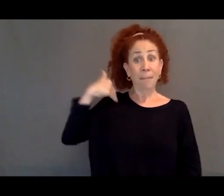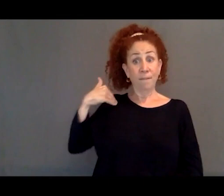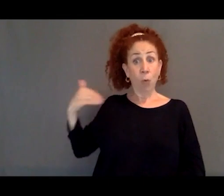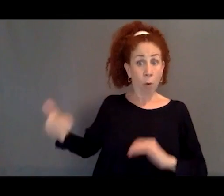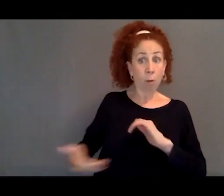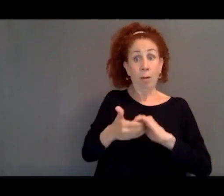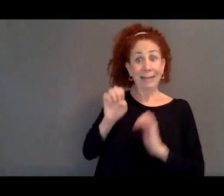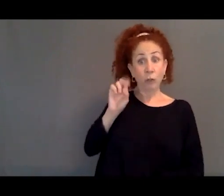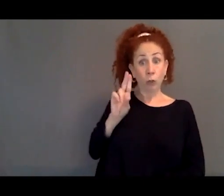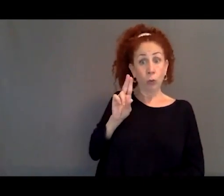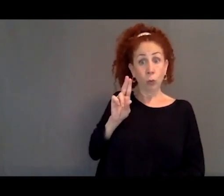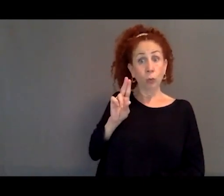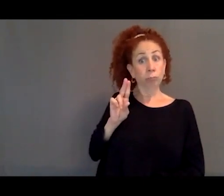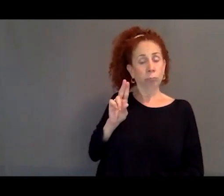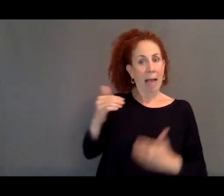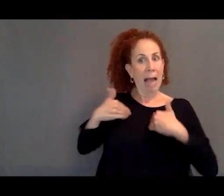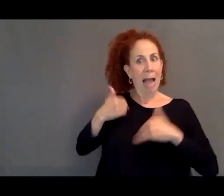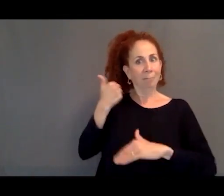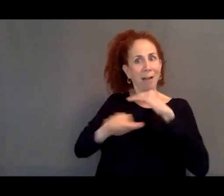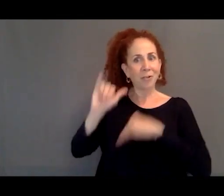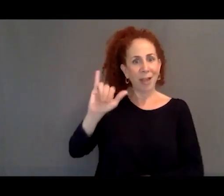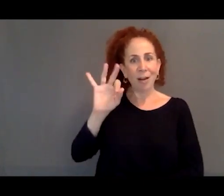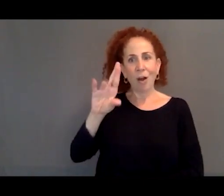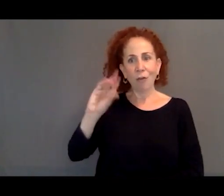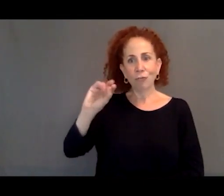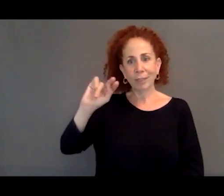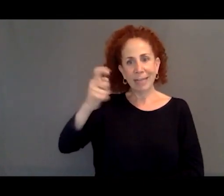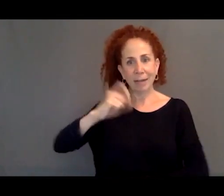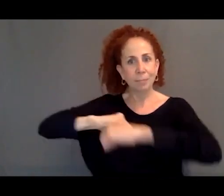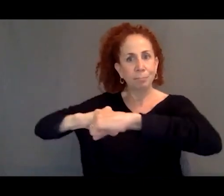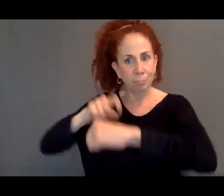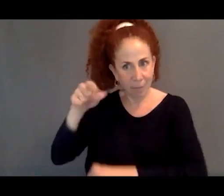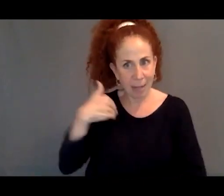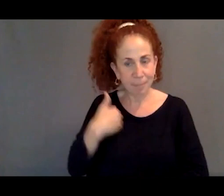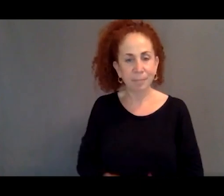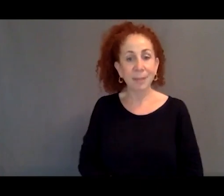they were included as part of that border. And now, they're not.